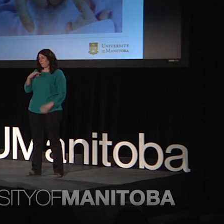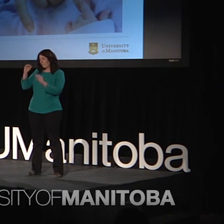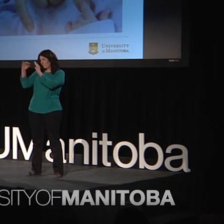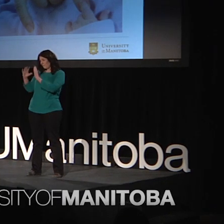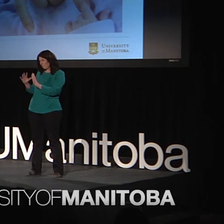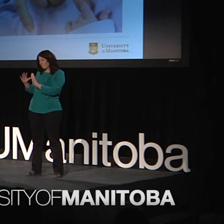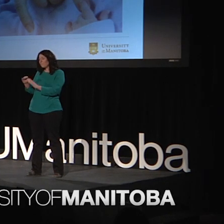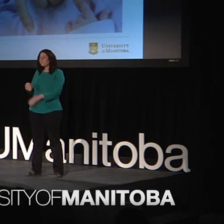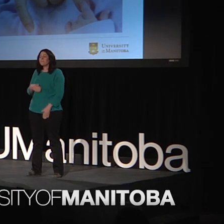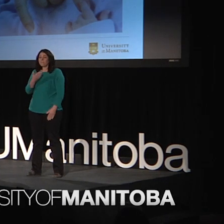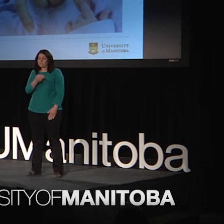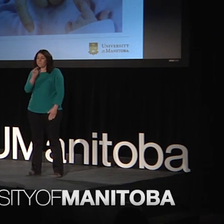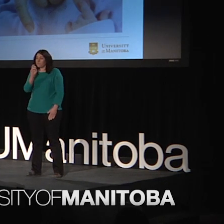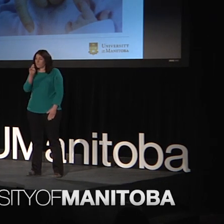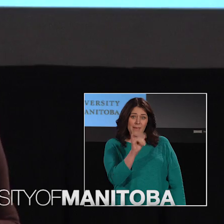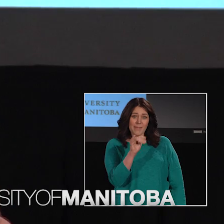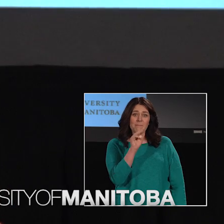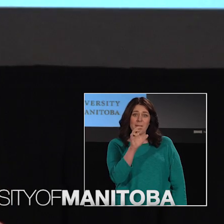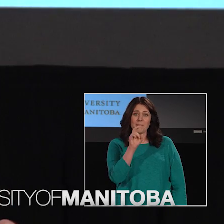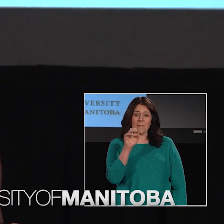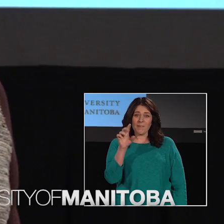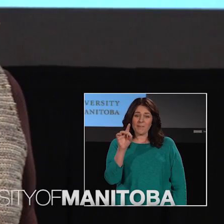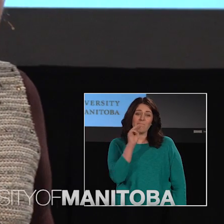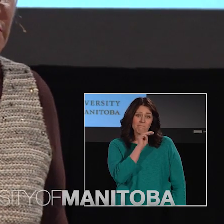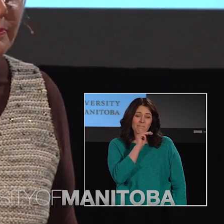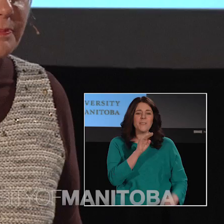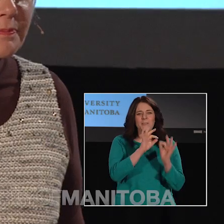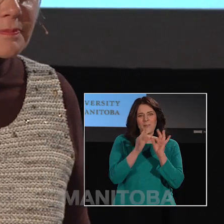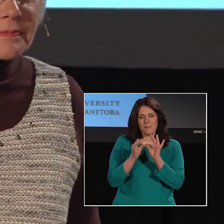and she's going to be interpreting my talk into American Sign Language.